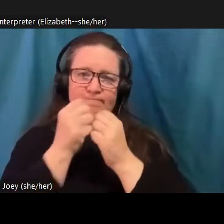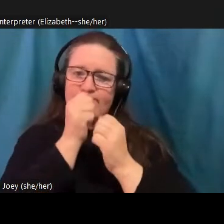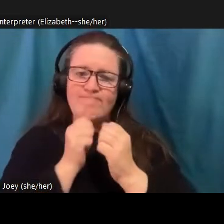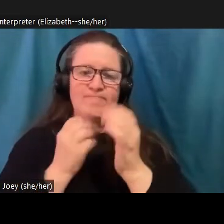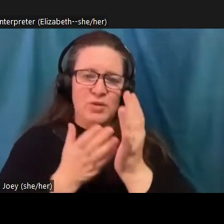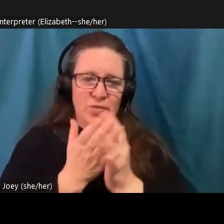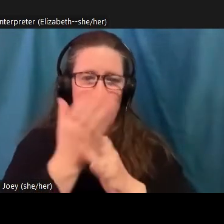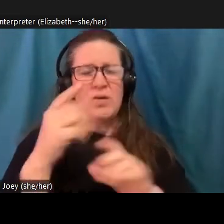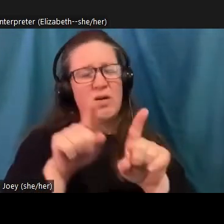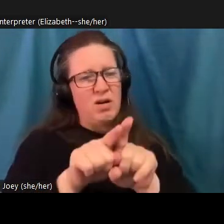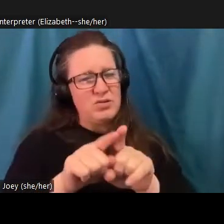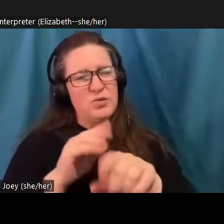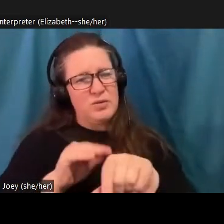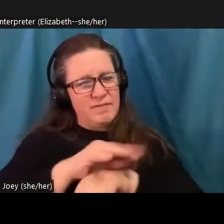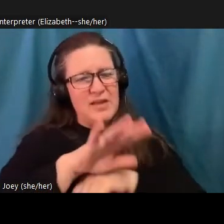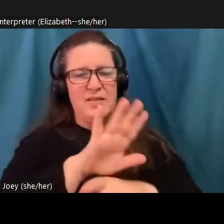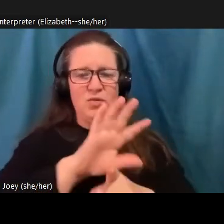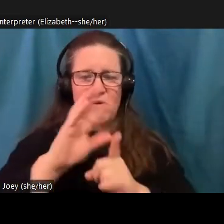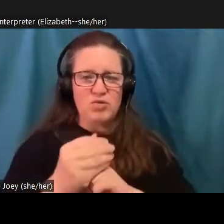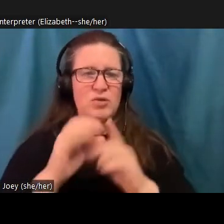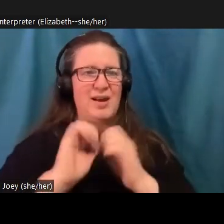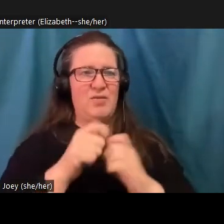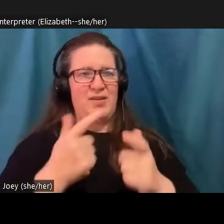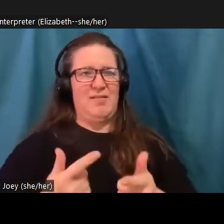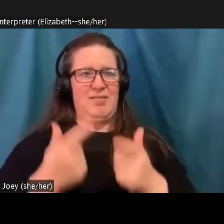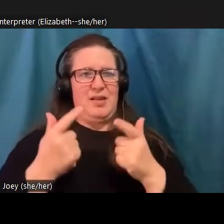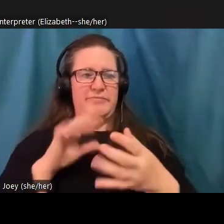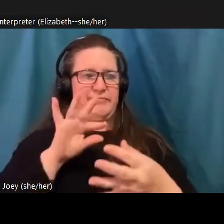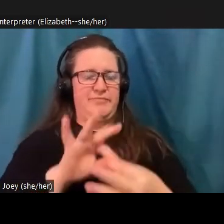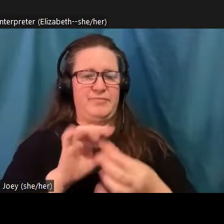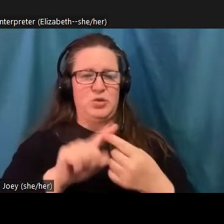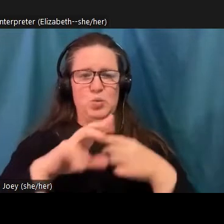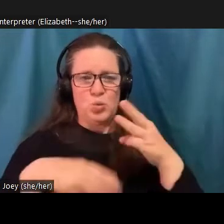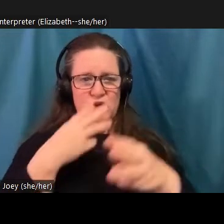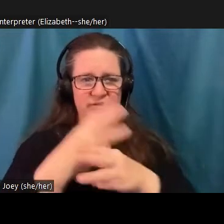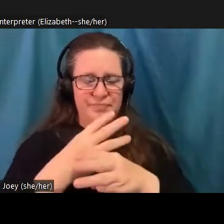being in the world. And for that reason, the the current and the